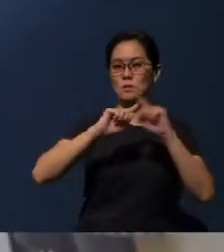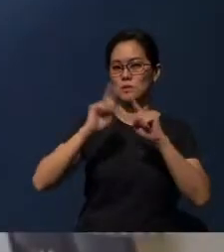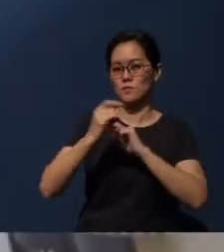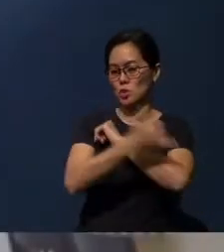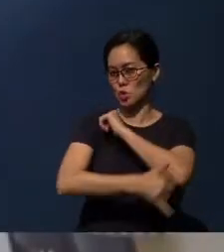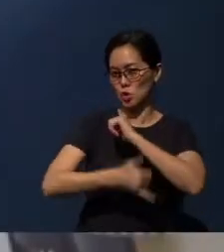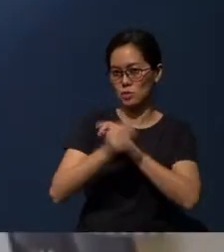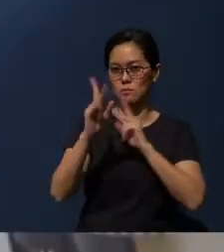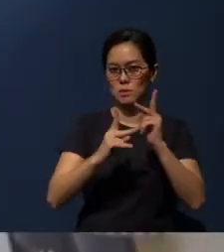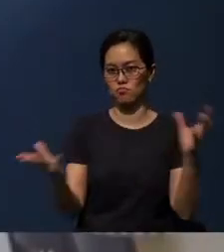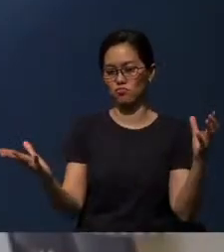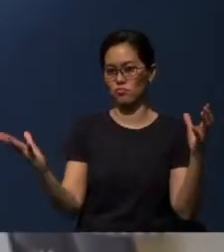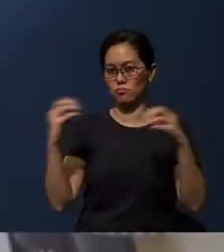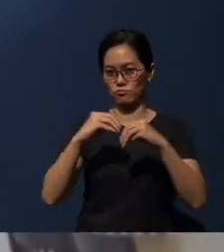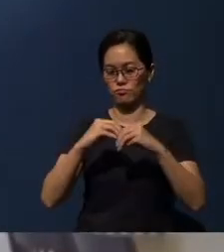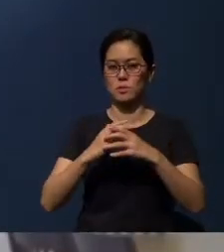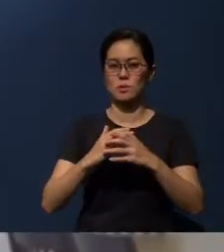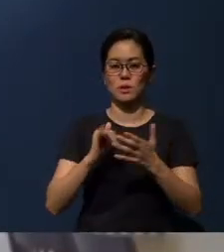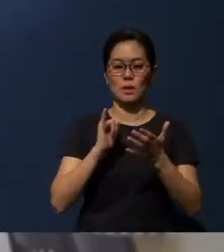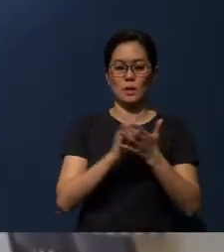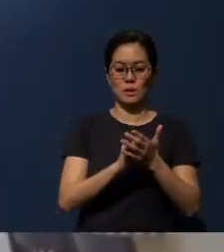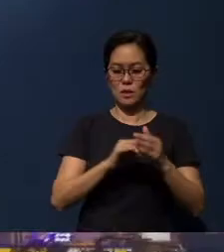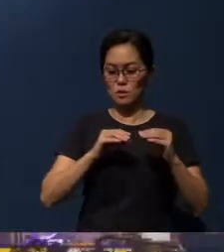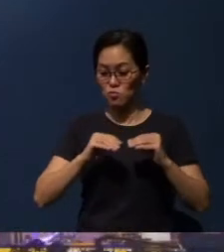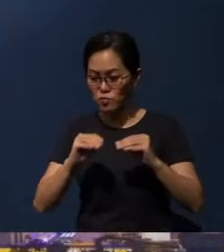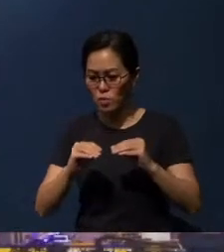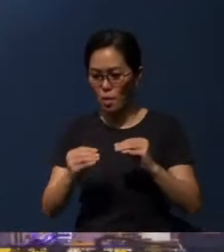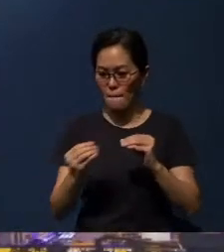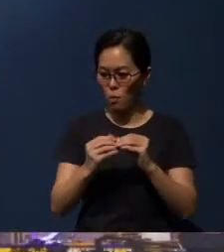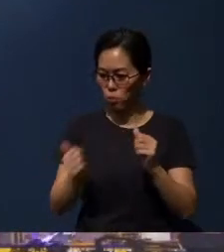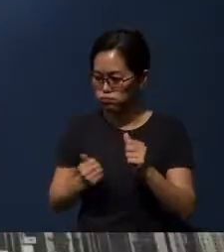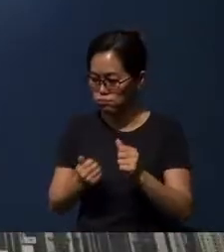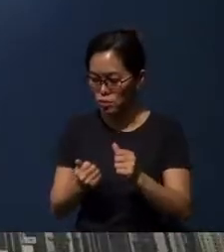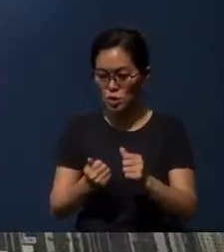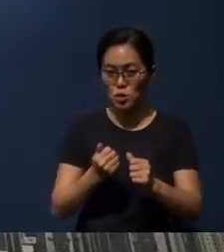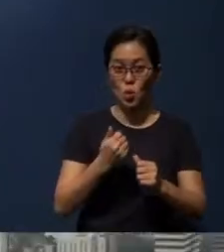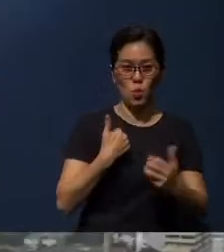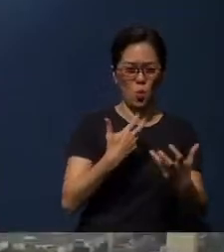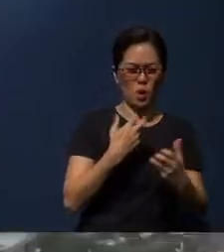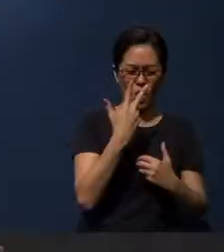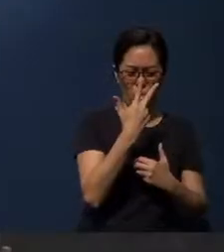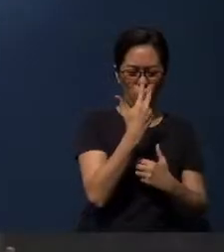Now, this movement is already gaining more momentum than we thought. We wanted three international cities and three US cities